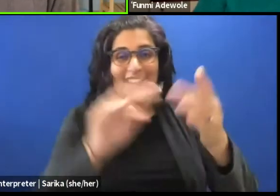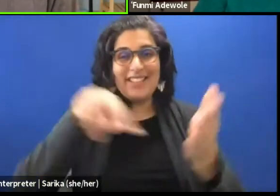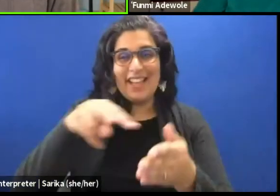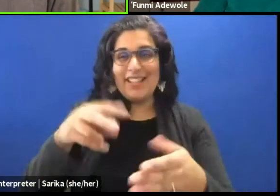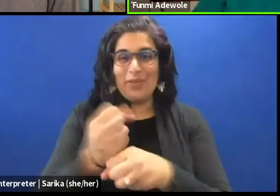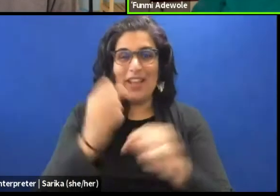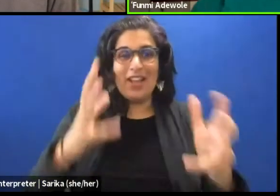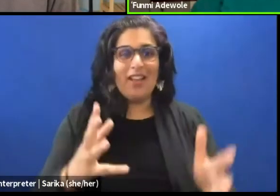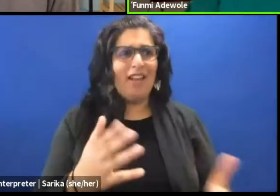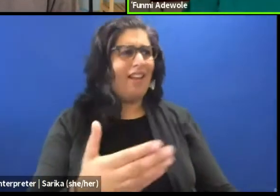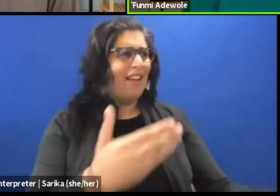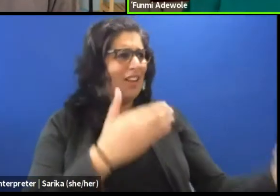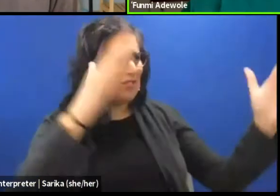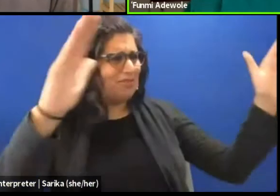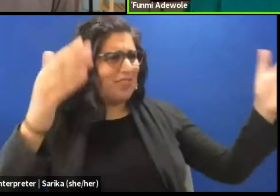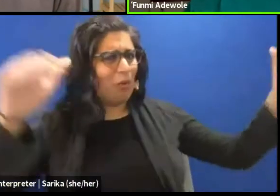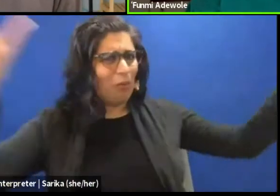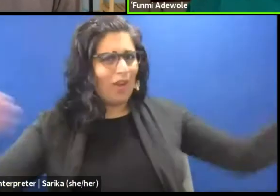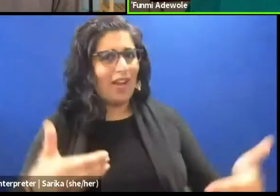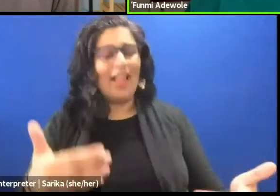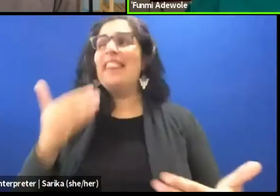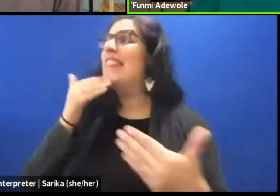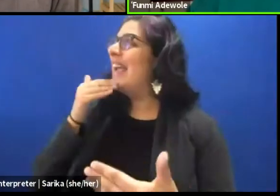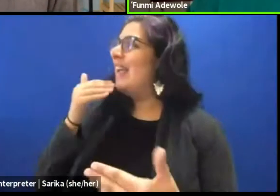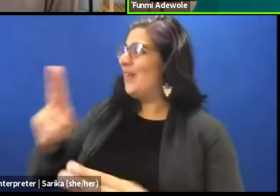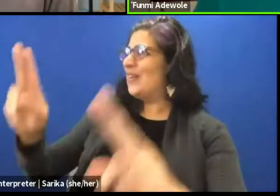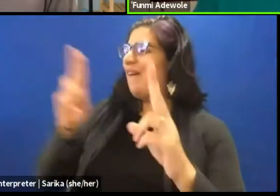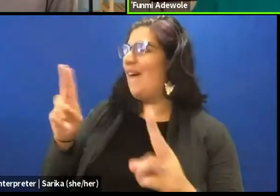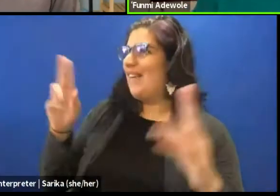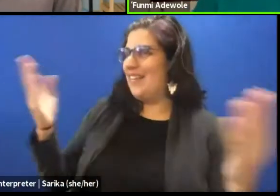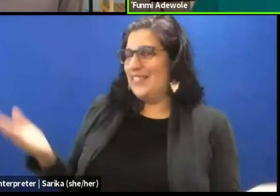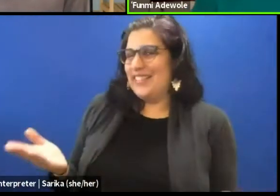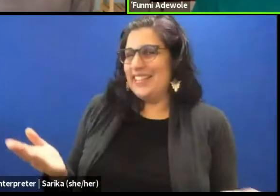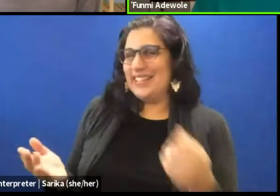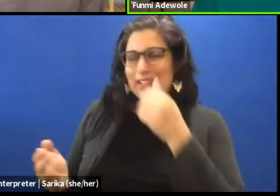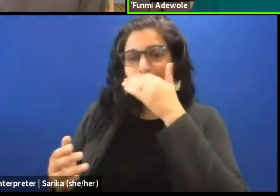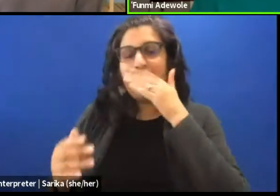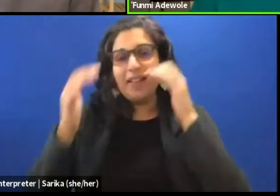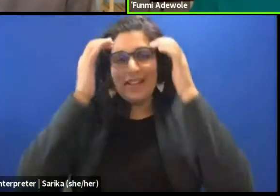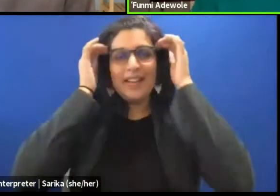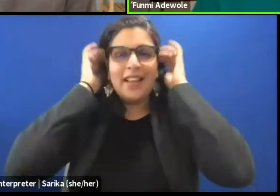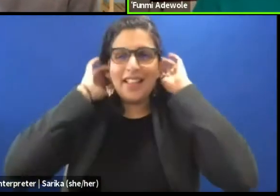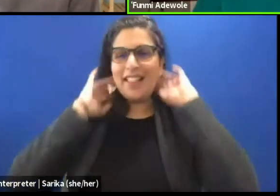Thank you very much Taiwo it's an honor to be here very exciting. Thank you for inviting me.